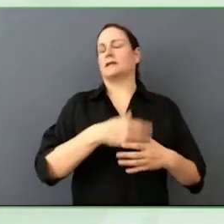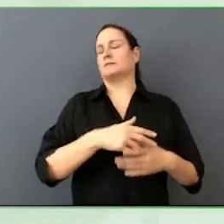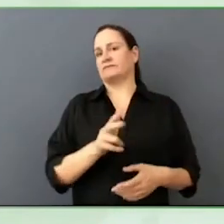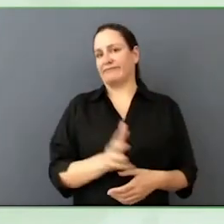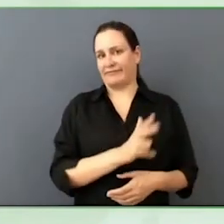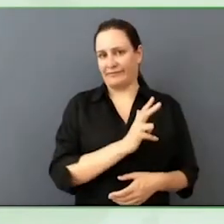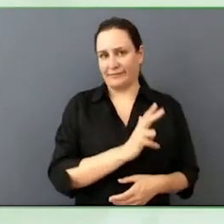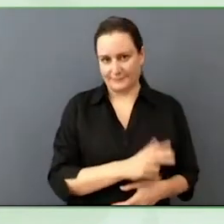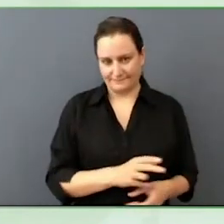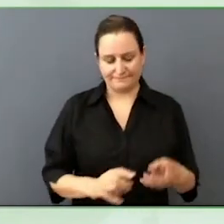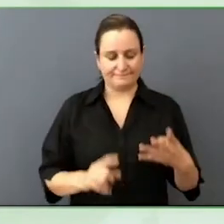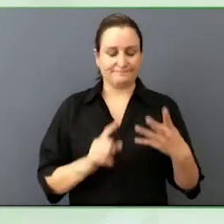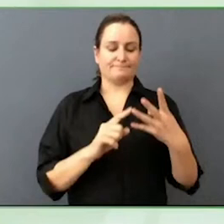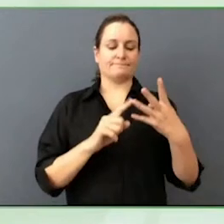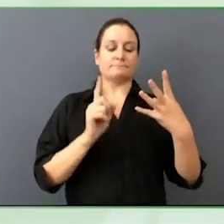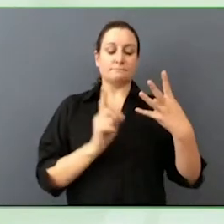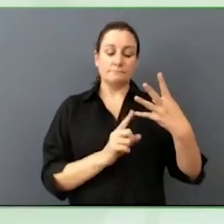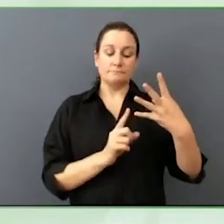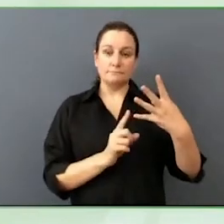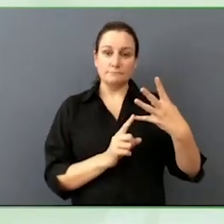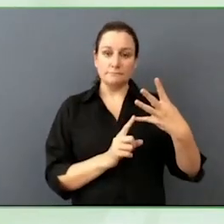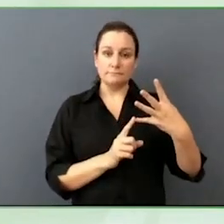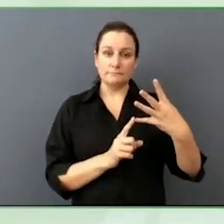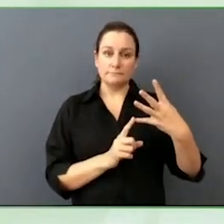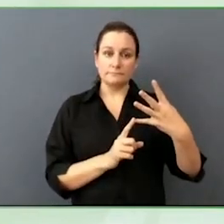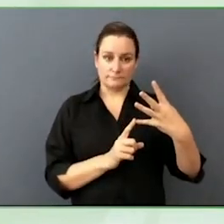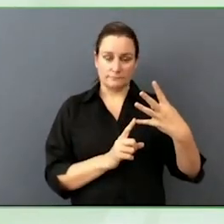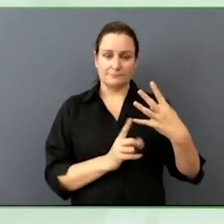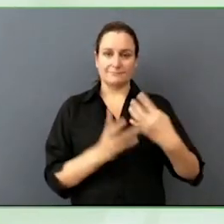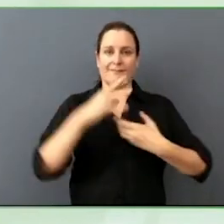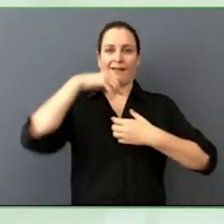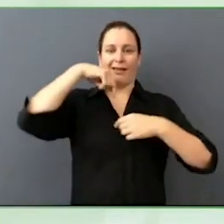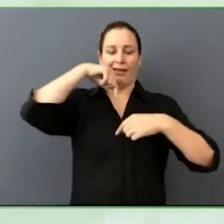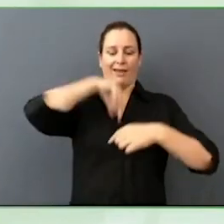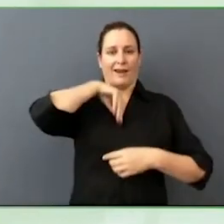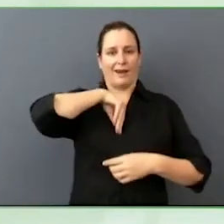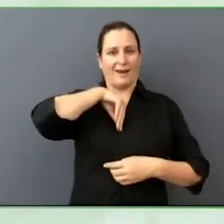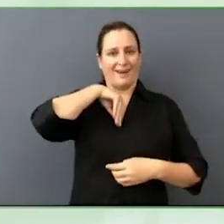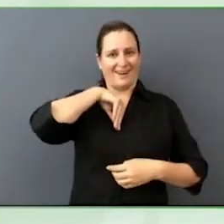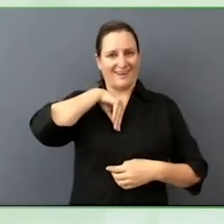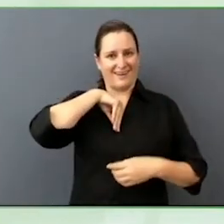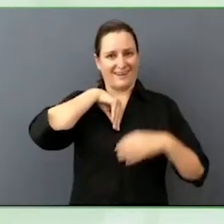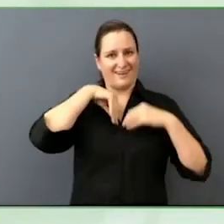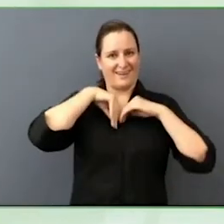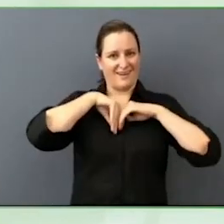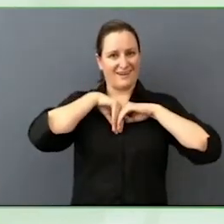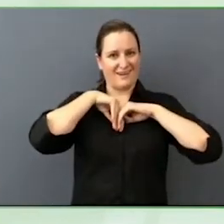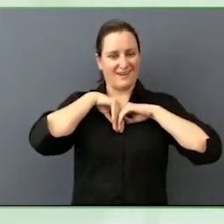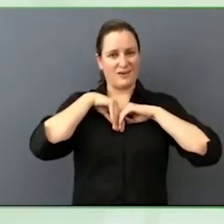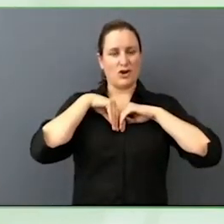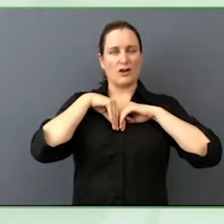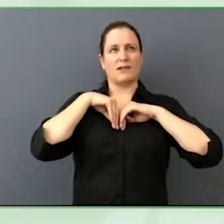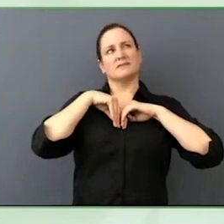Then, the internalised, which is, the ultimate diode of oppression is